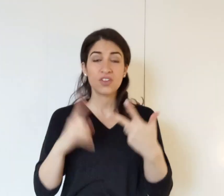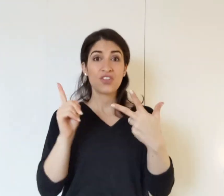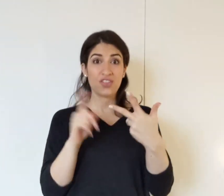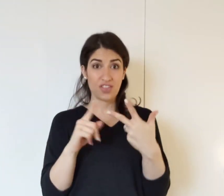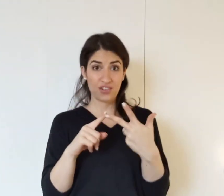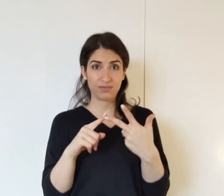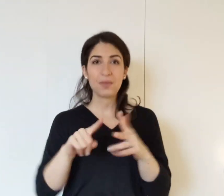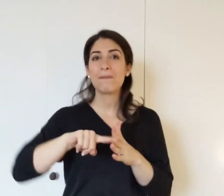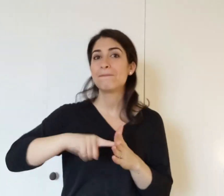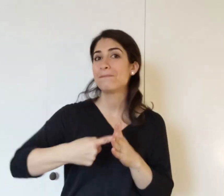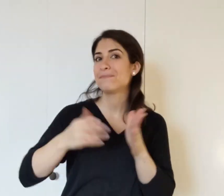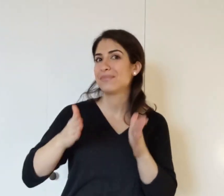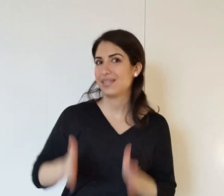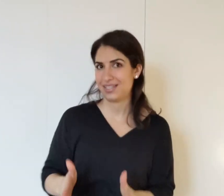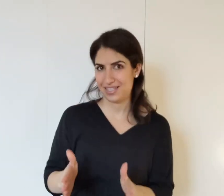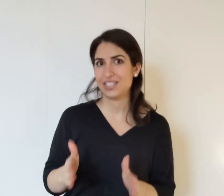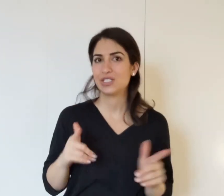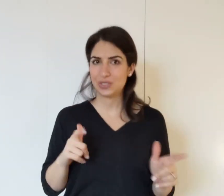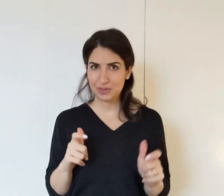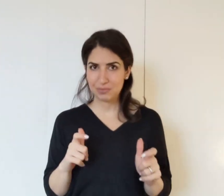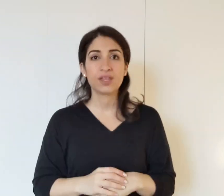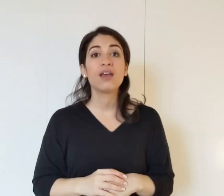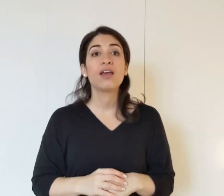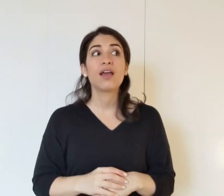And the third is a beginner pace.